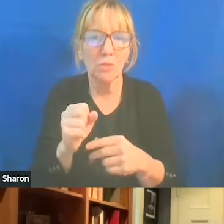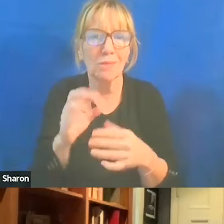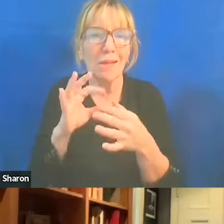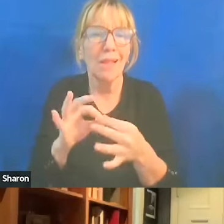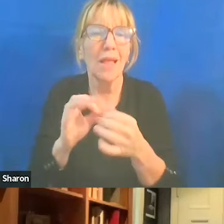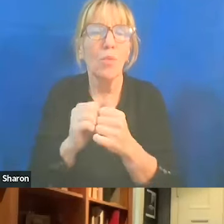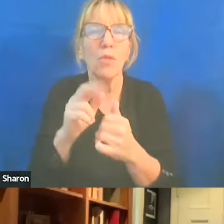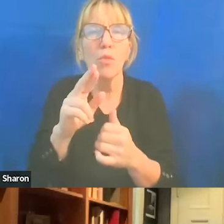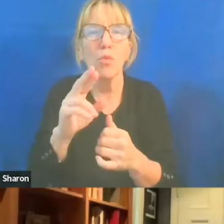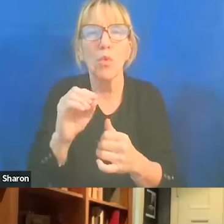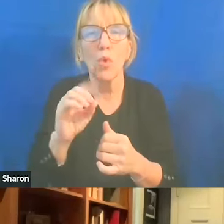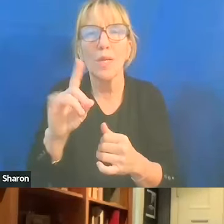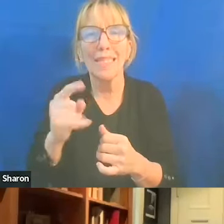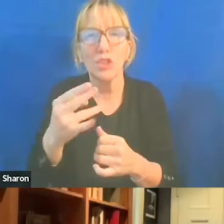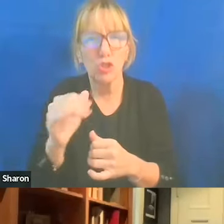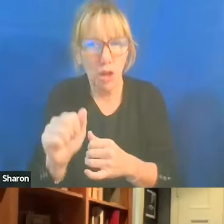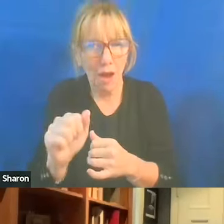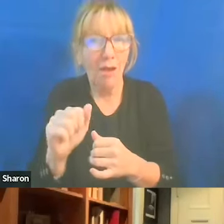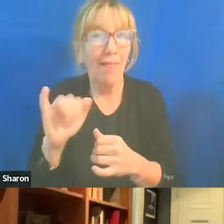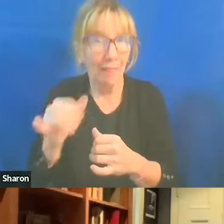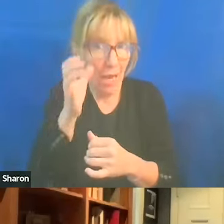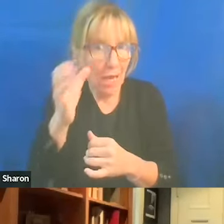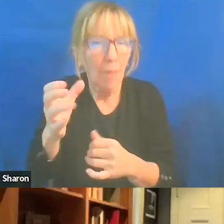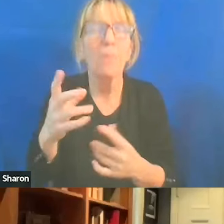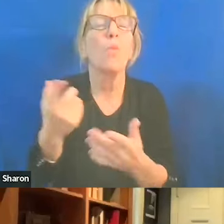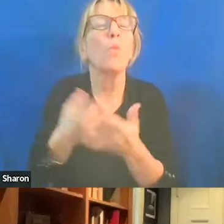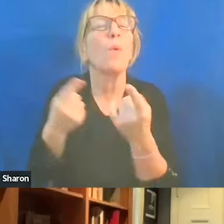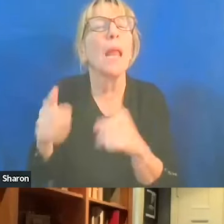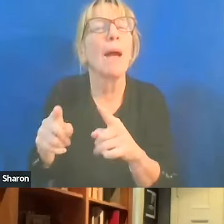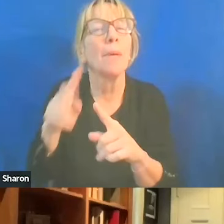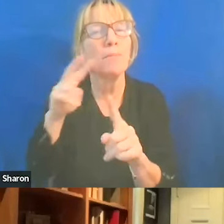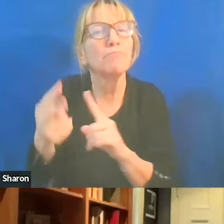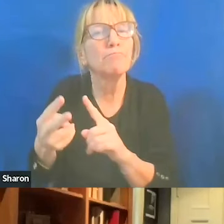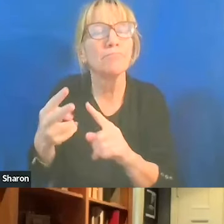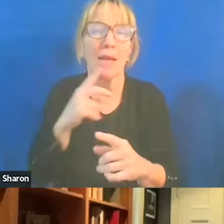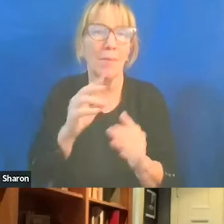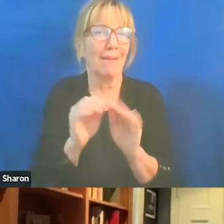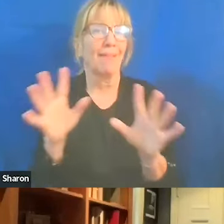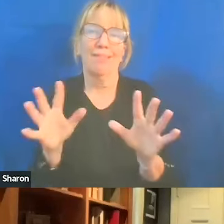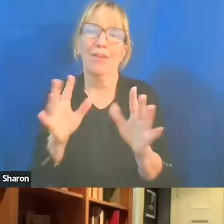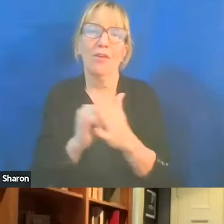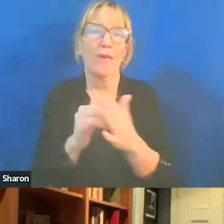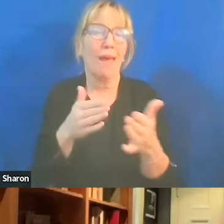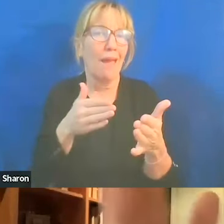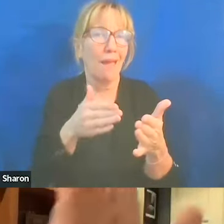So to me, there's clear instances where anti-Zionism is anti-Semitism,